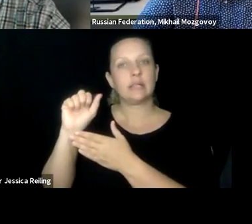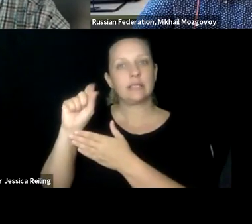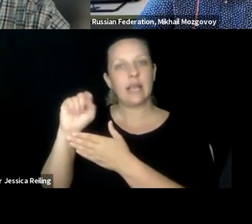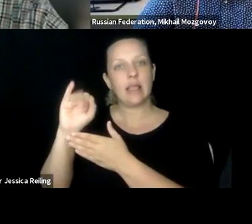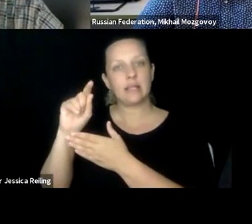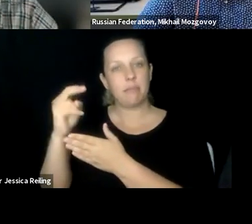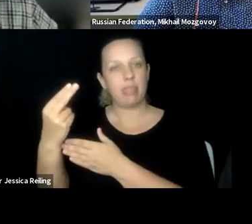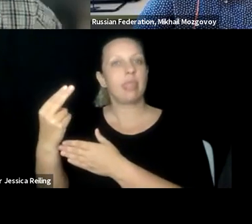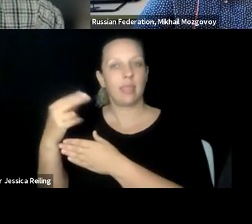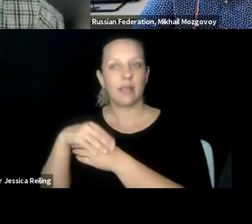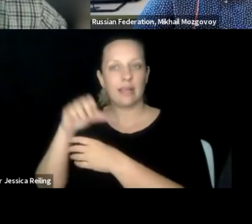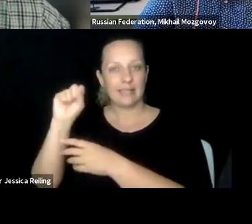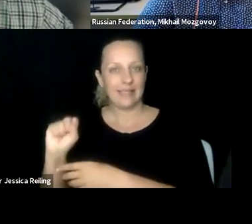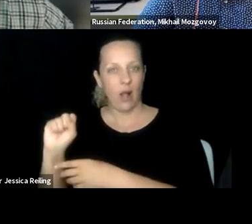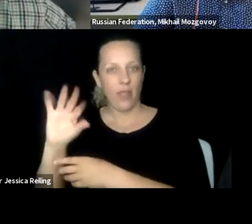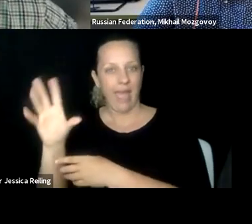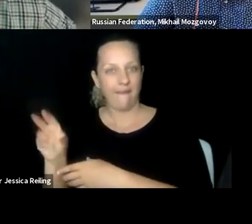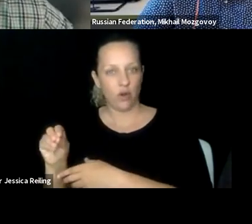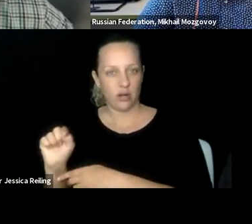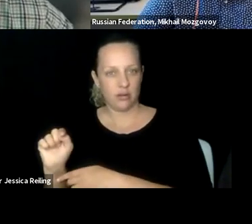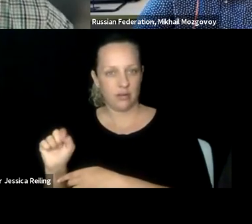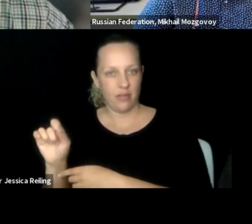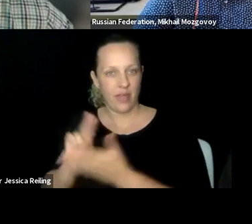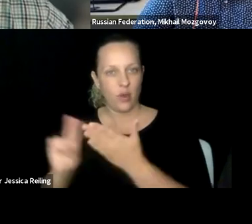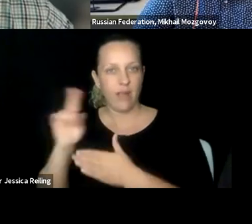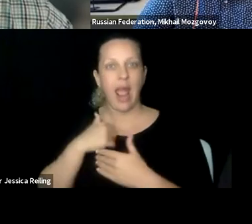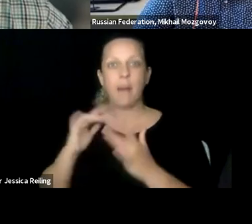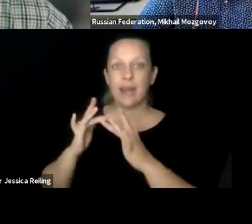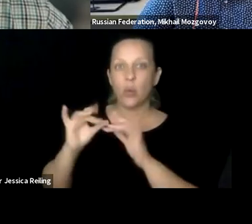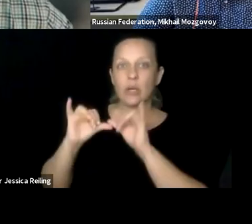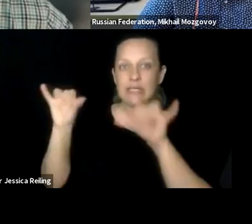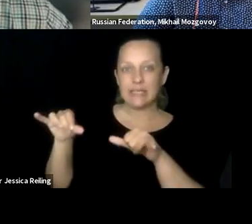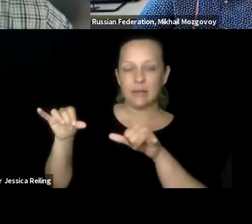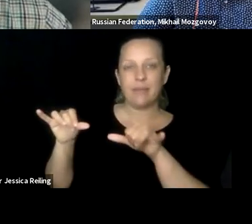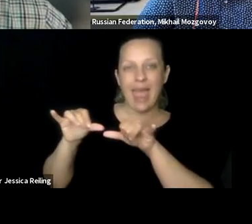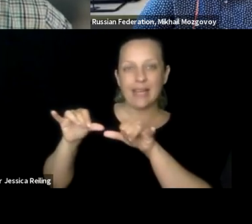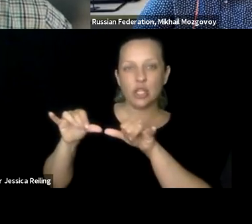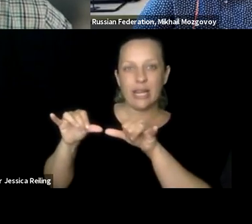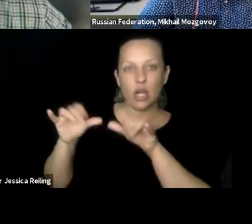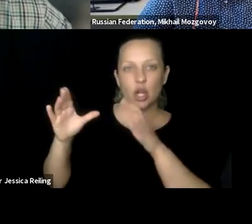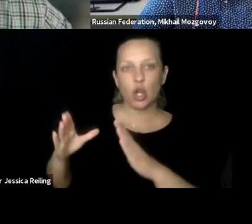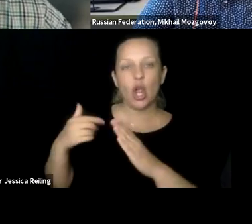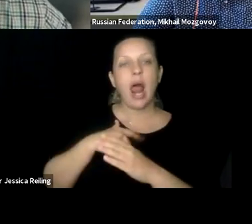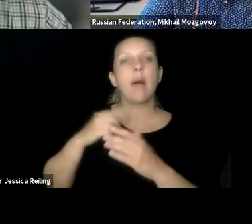Adaptive Technologist for the Disability Rights Unit at the